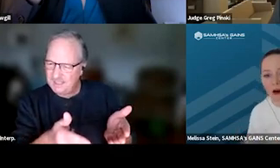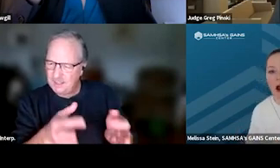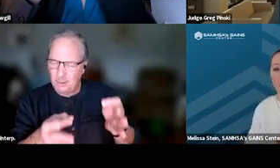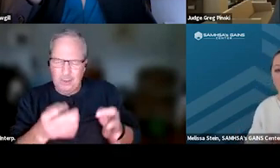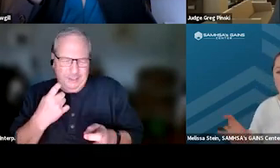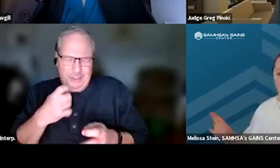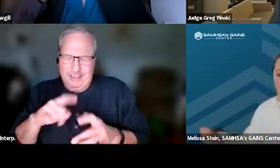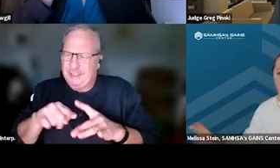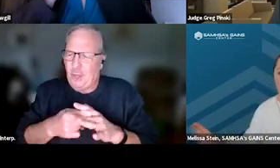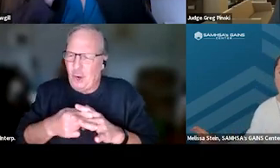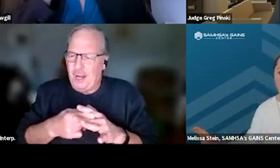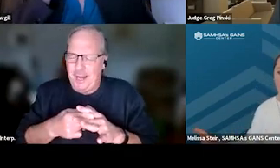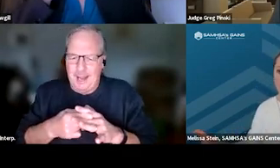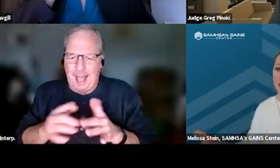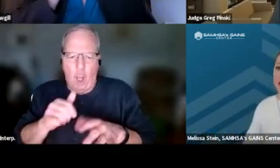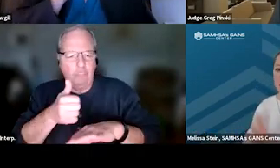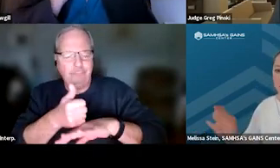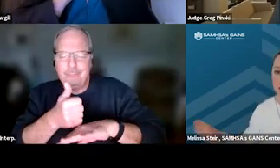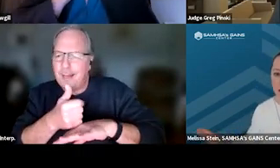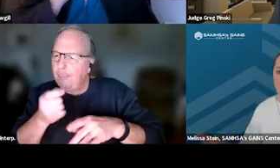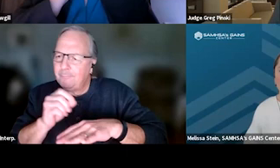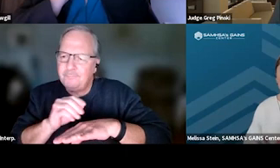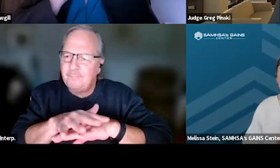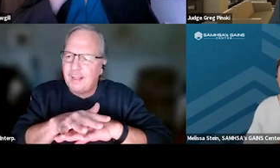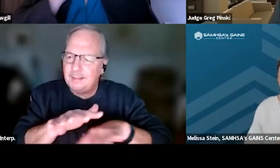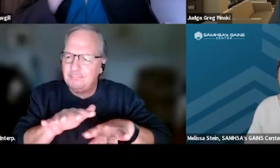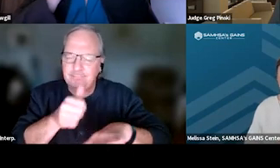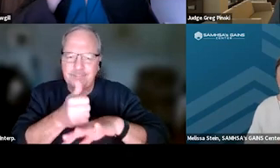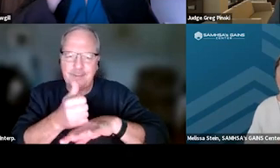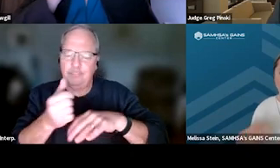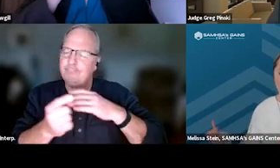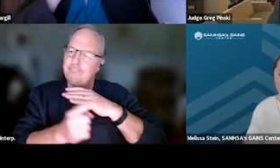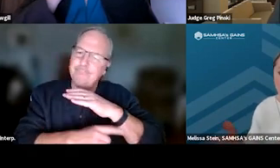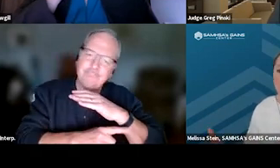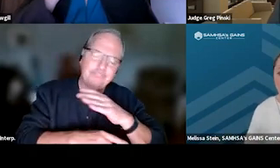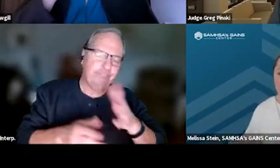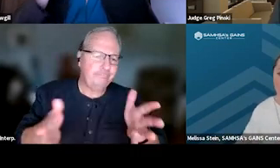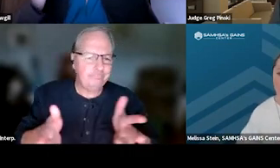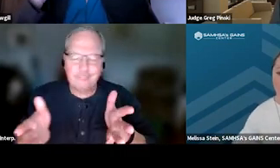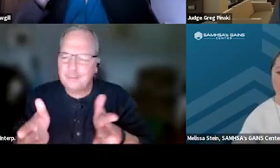You know, how can they set up an effective incentives and sanctions continuum?